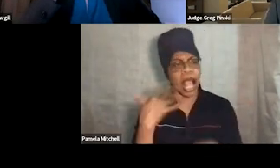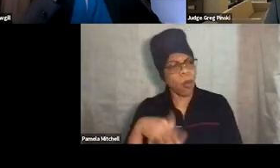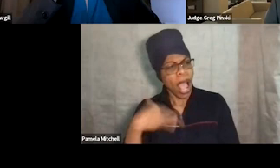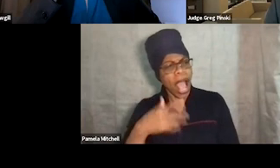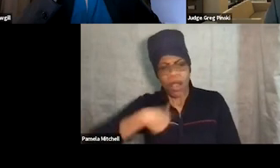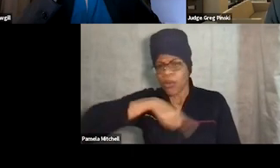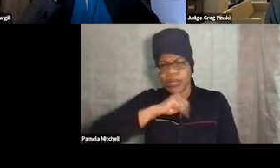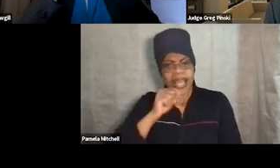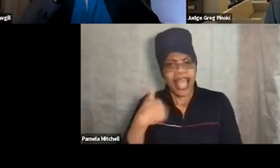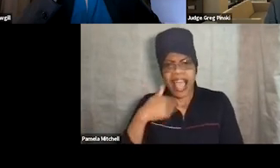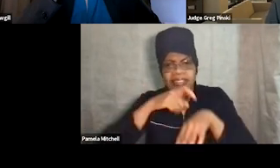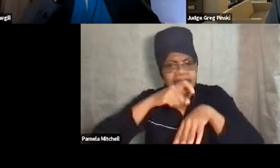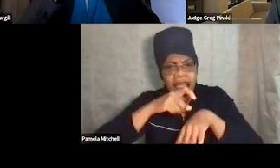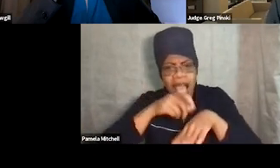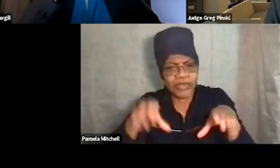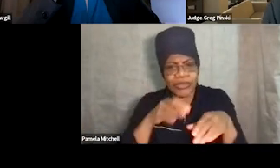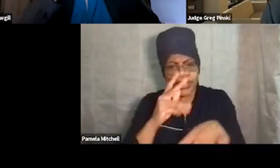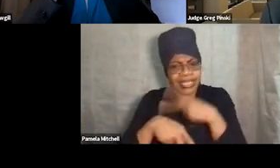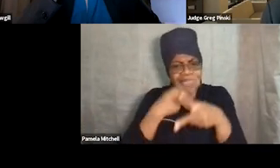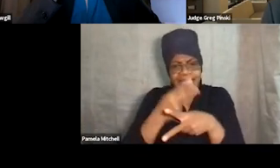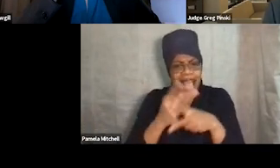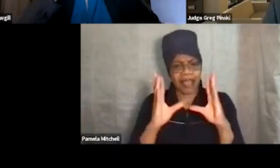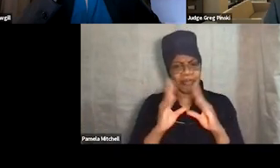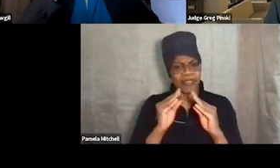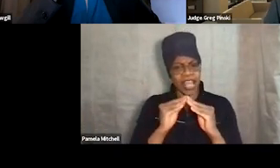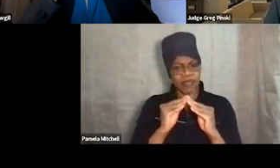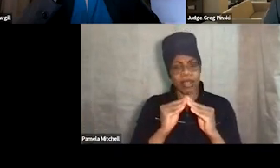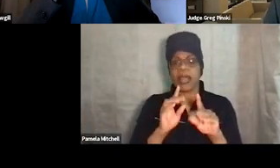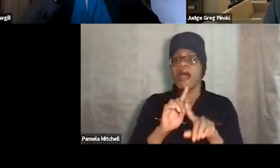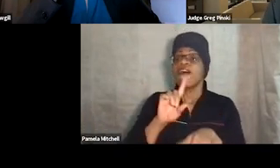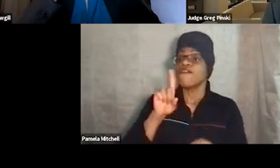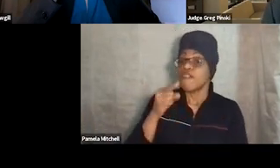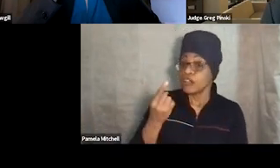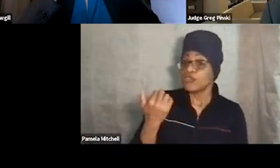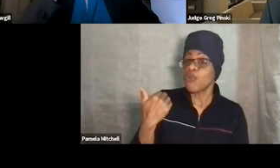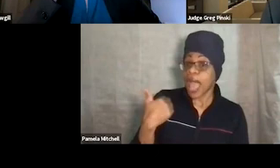to be able to do this type of hearing, well, first of all, you have time to ensure